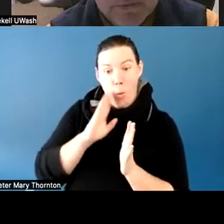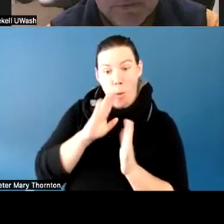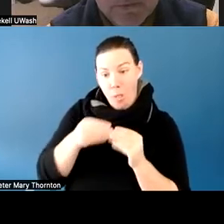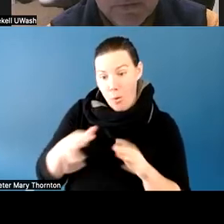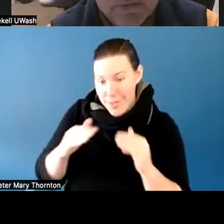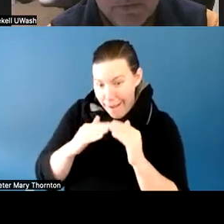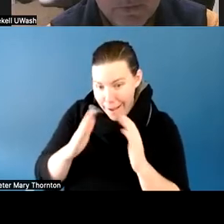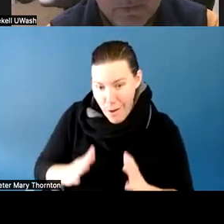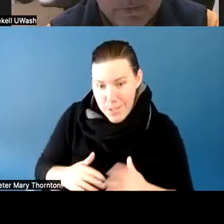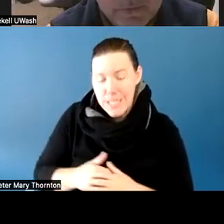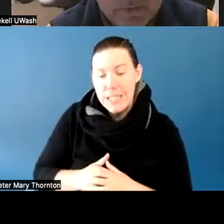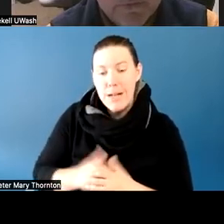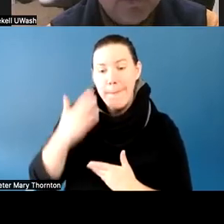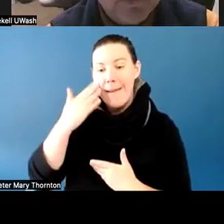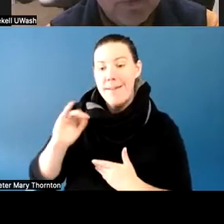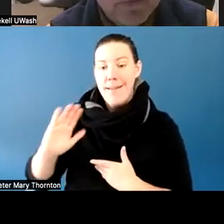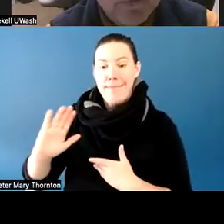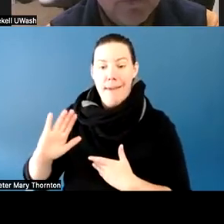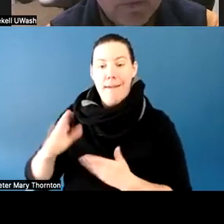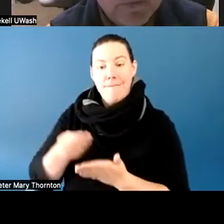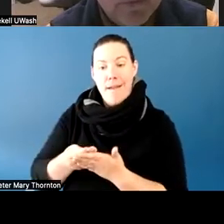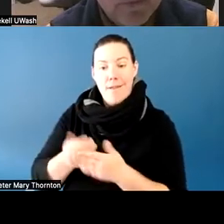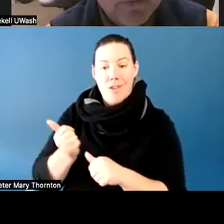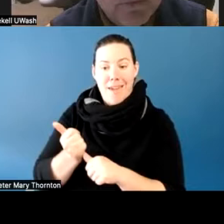because they depended on financial aid for rent,